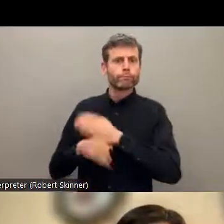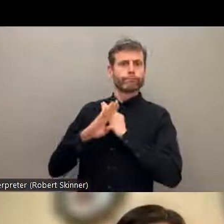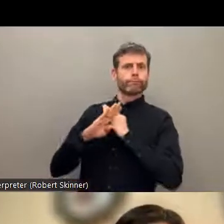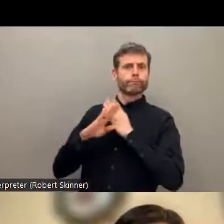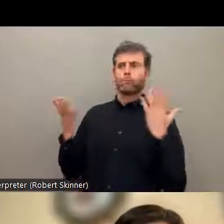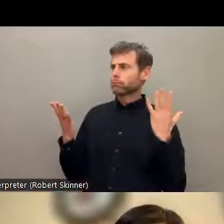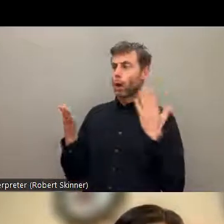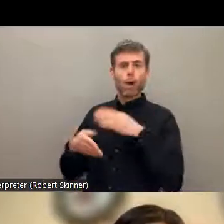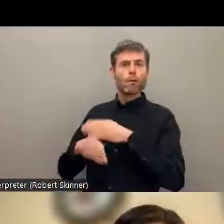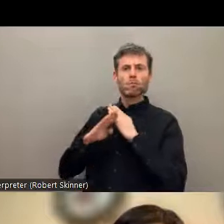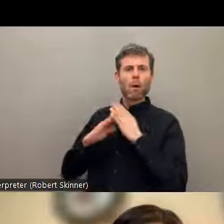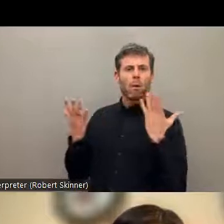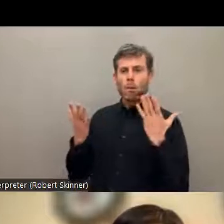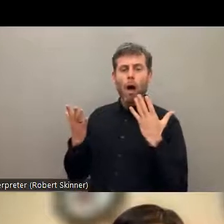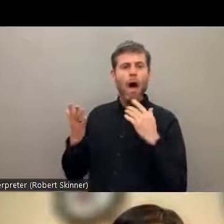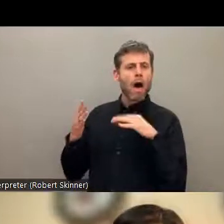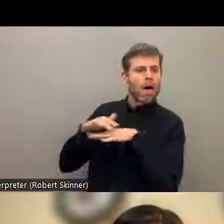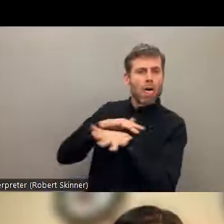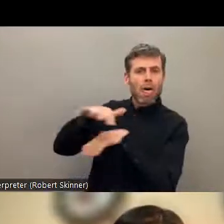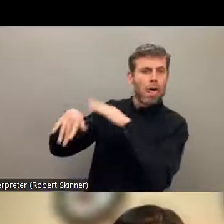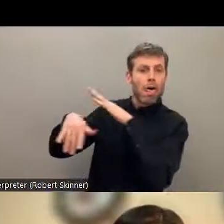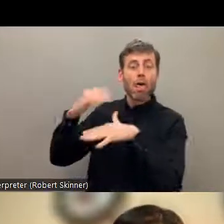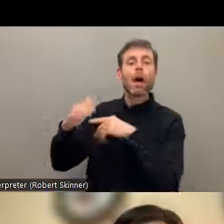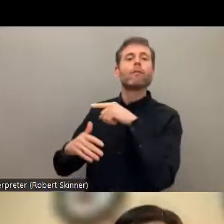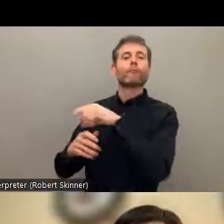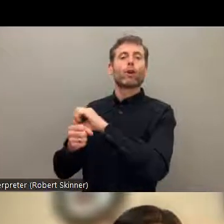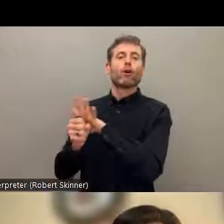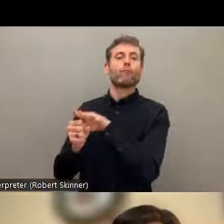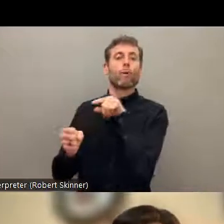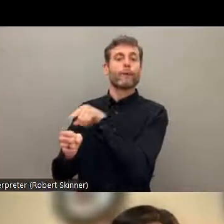was an increased rate of violence and abuse and